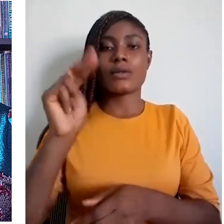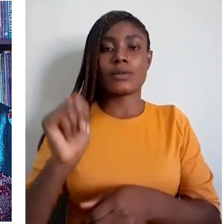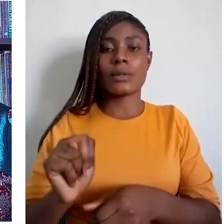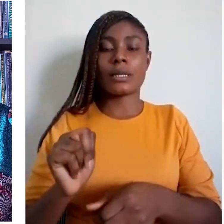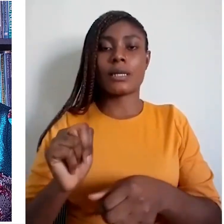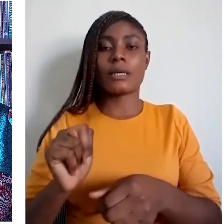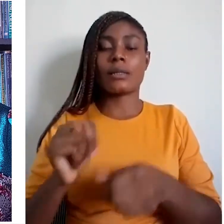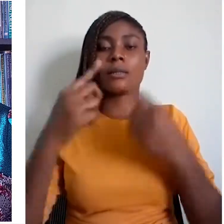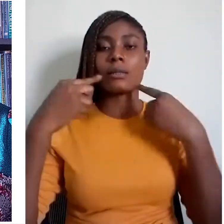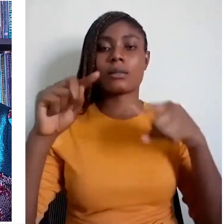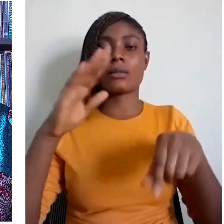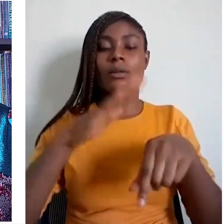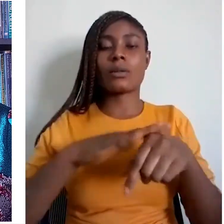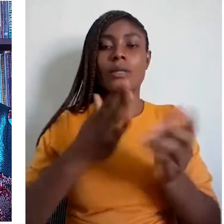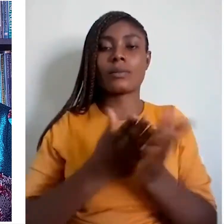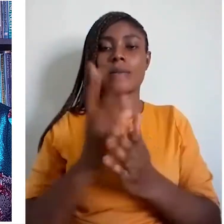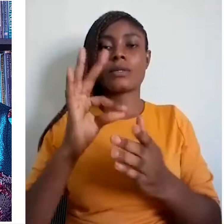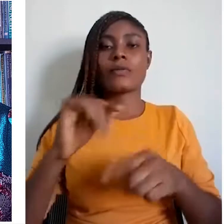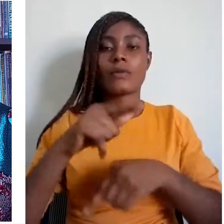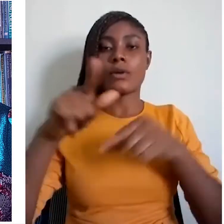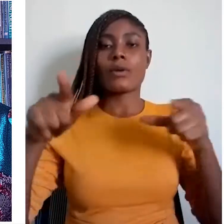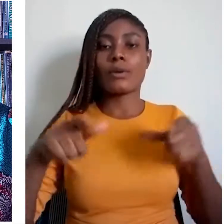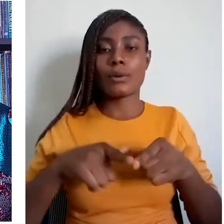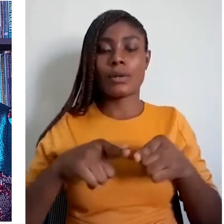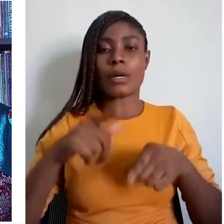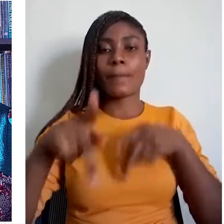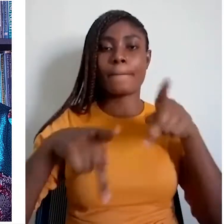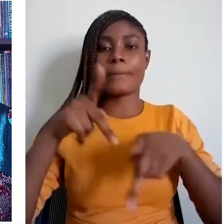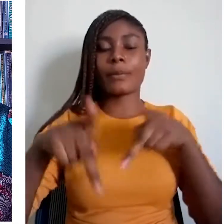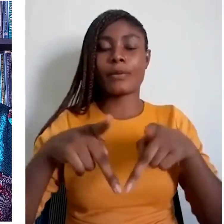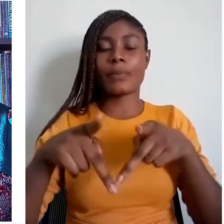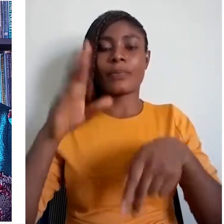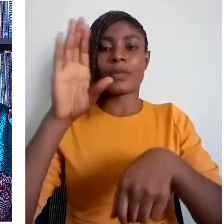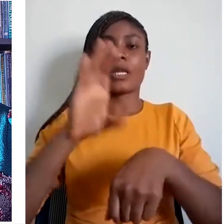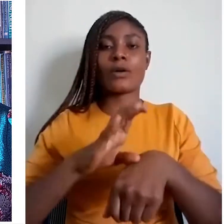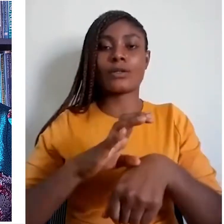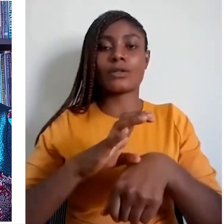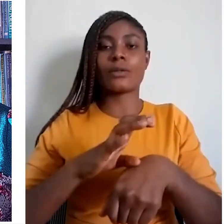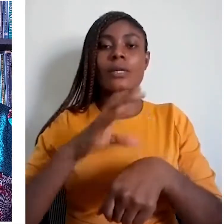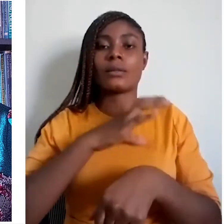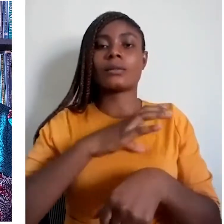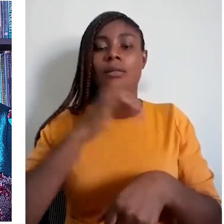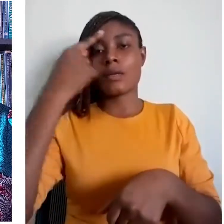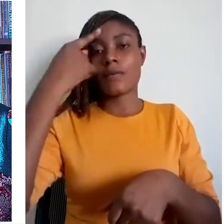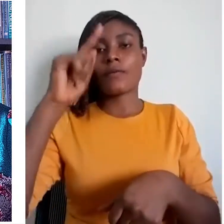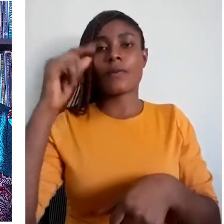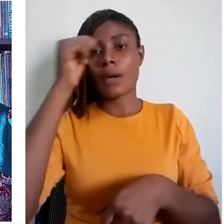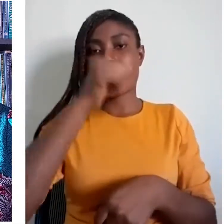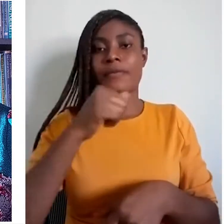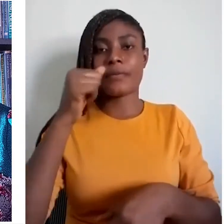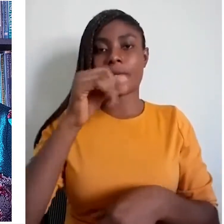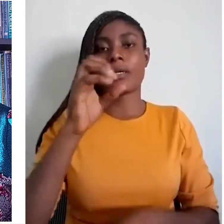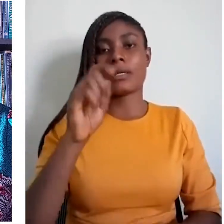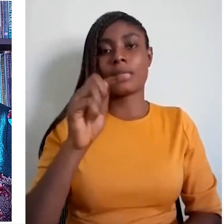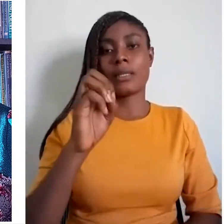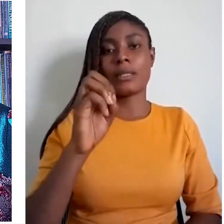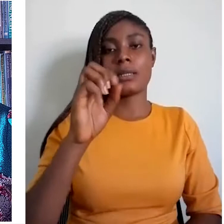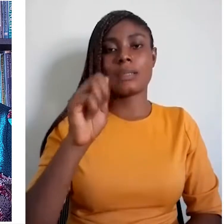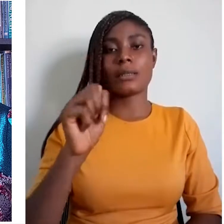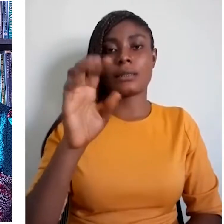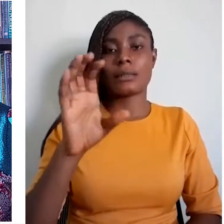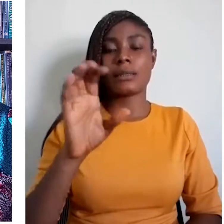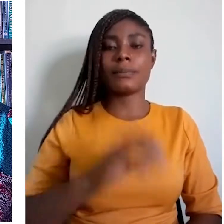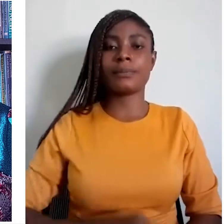of Indigenous Peoples, the Cultural Charter for Africa, etc.